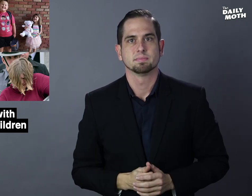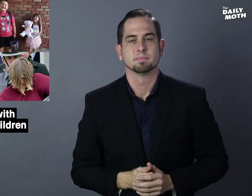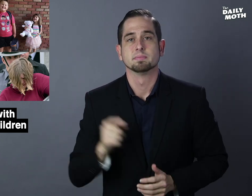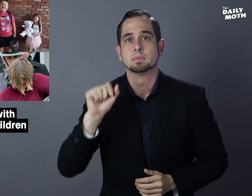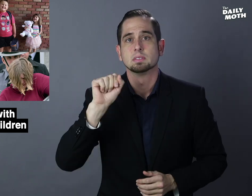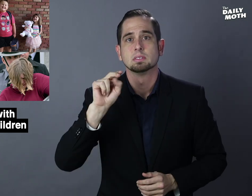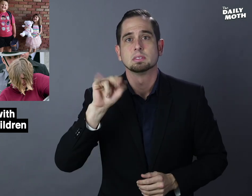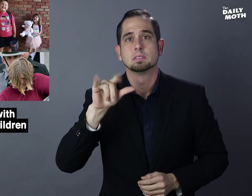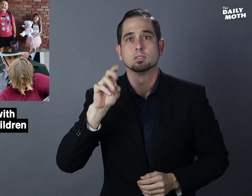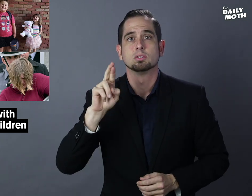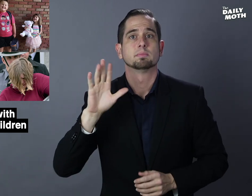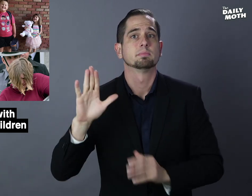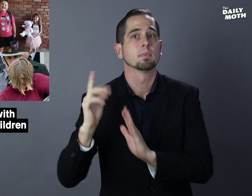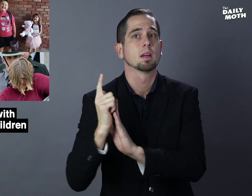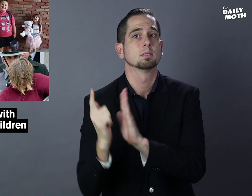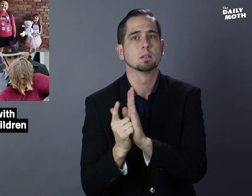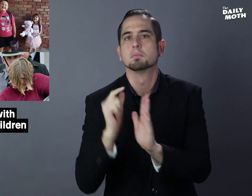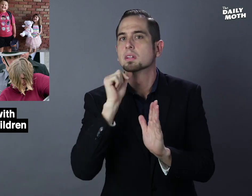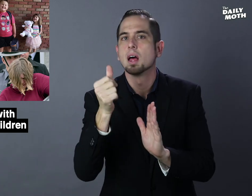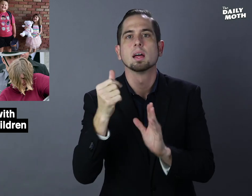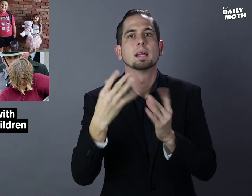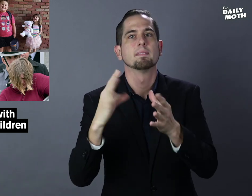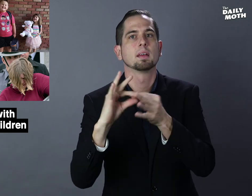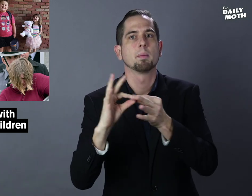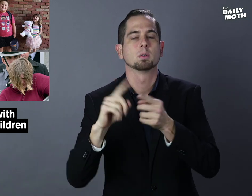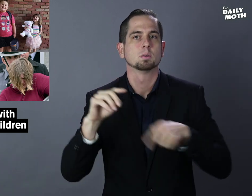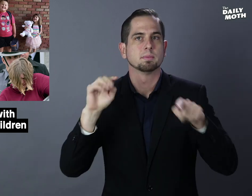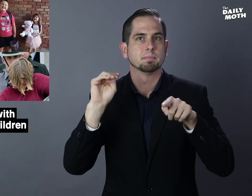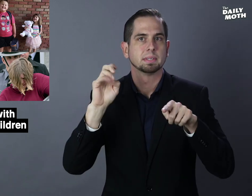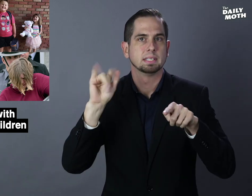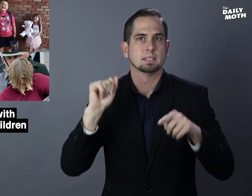Snyder's attorney did not give a comment to the media.